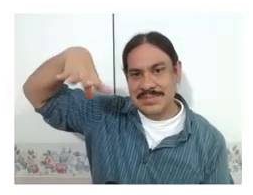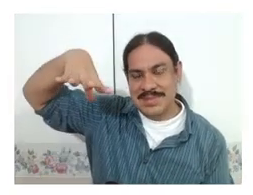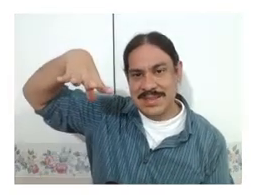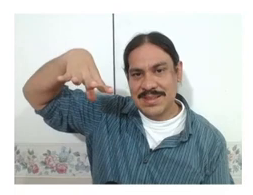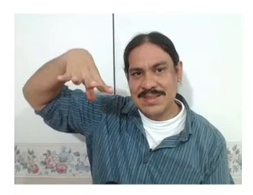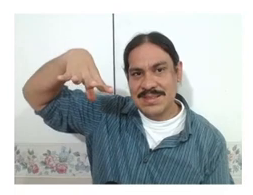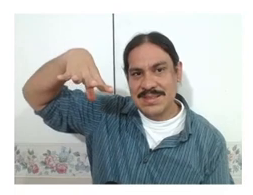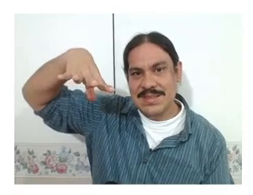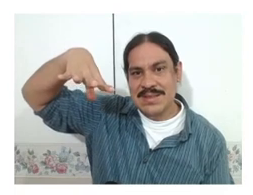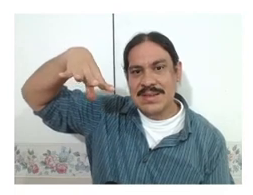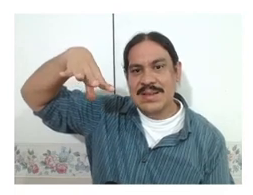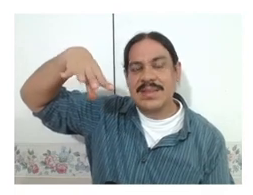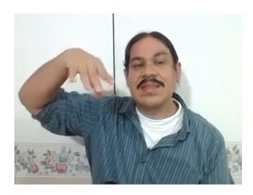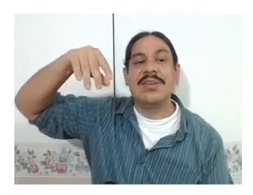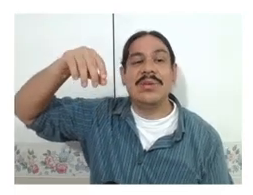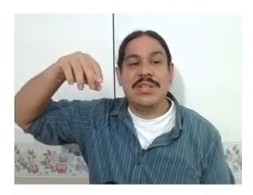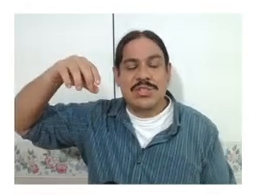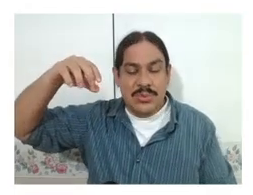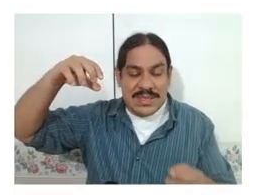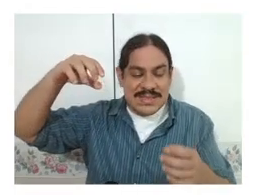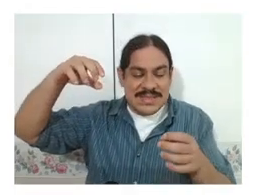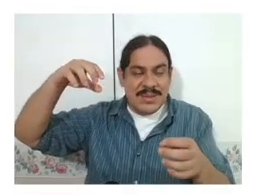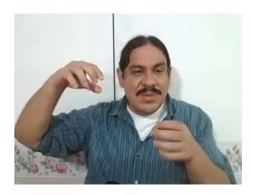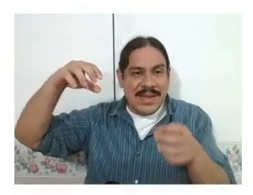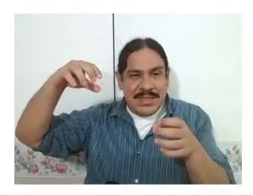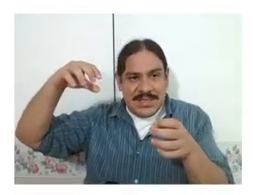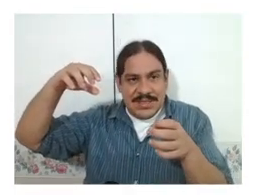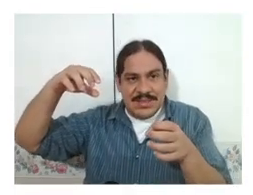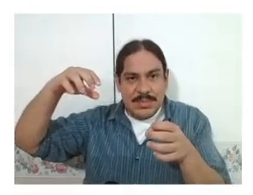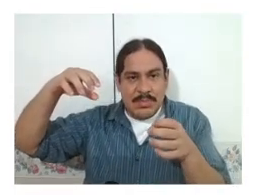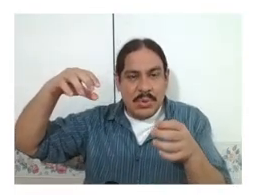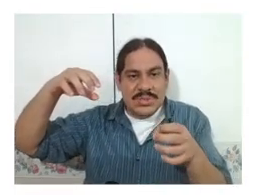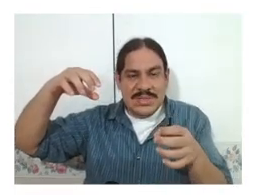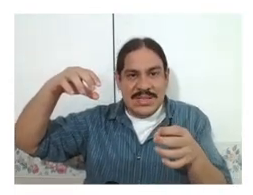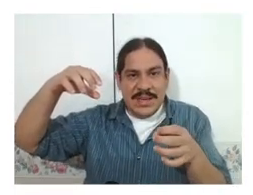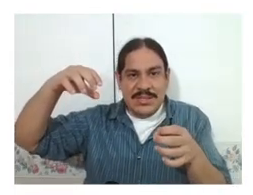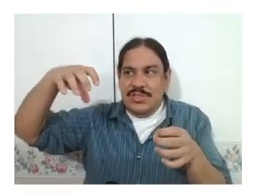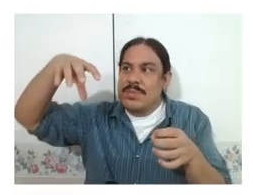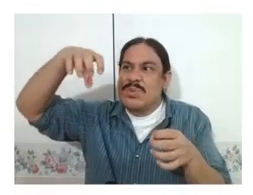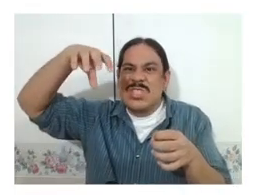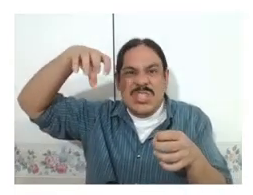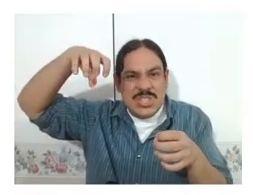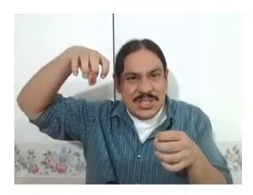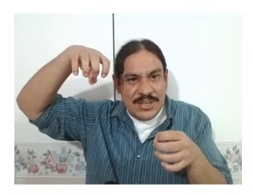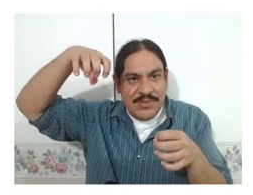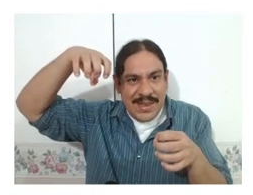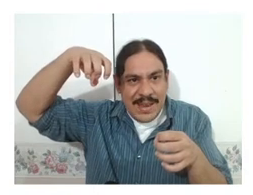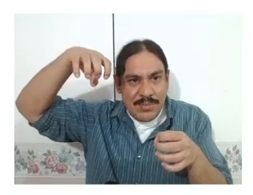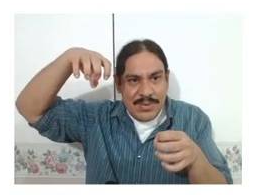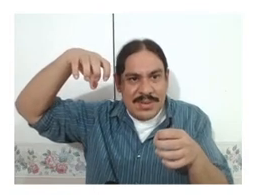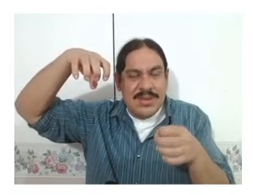like this, then you need to assimilate